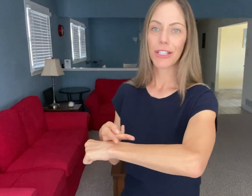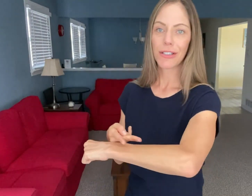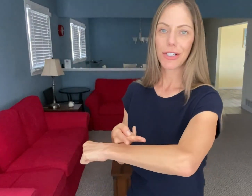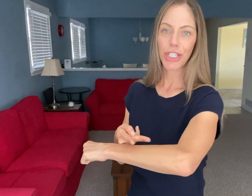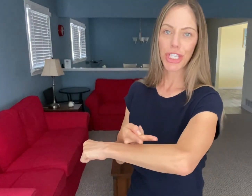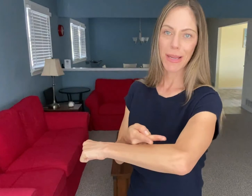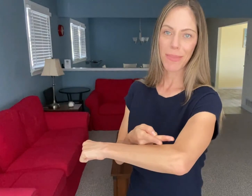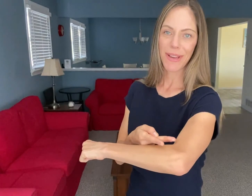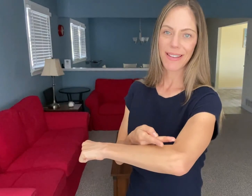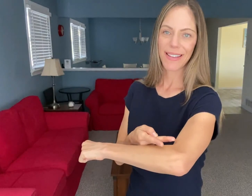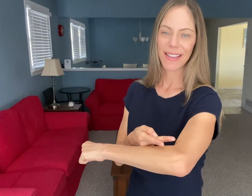"Sheep"